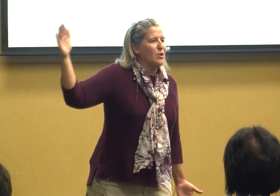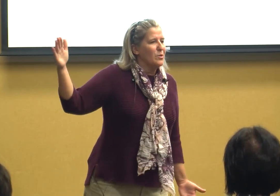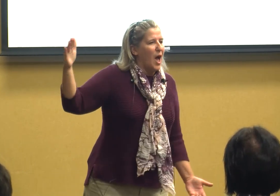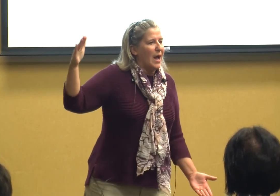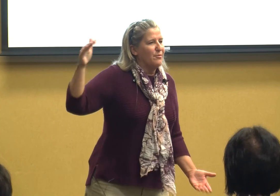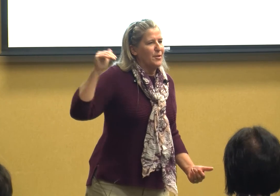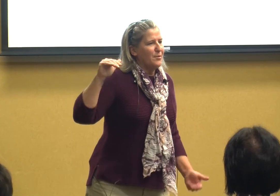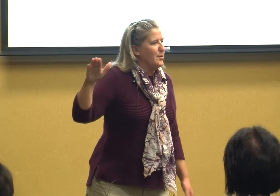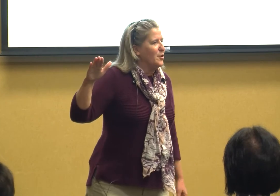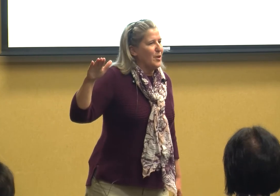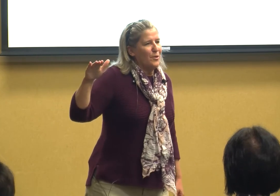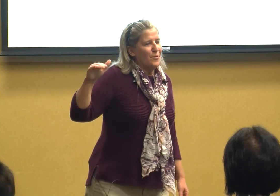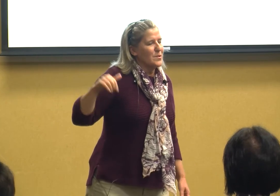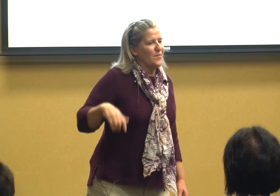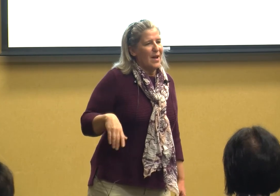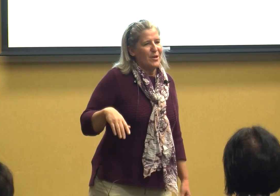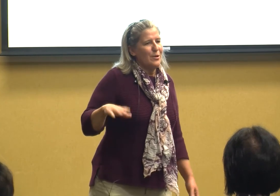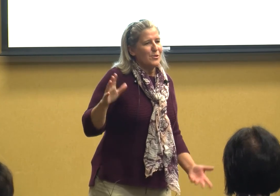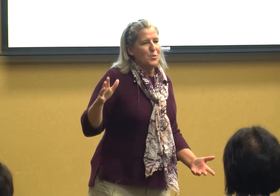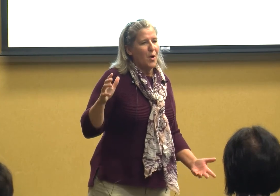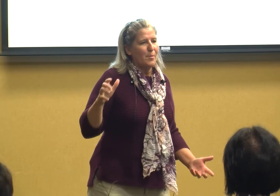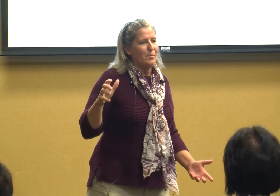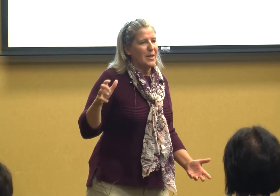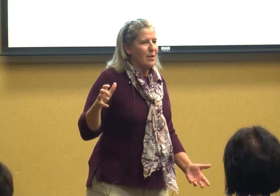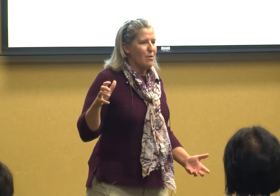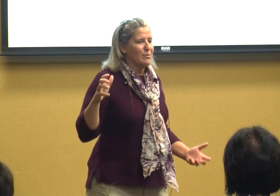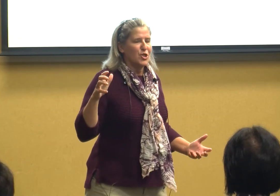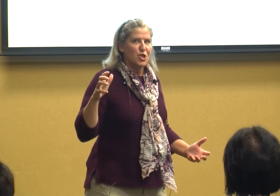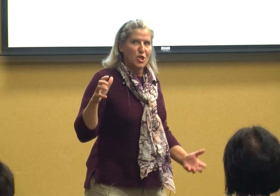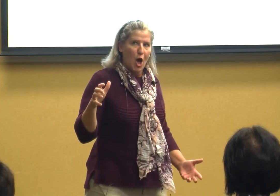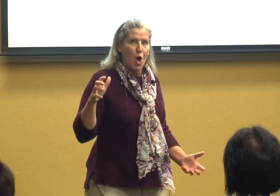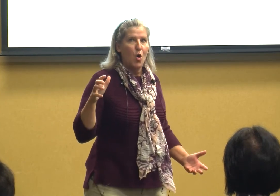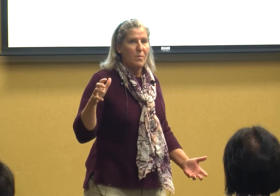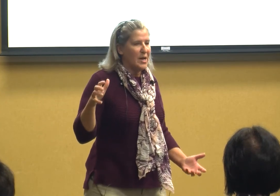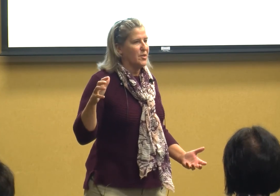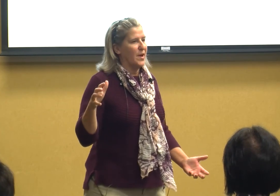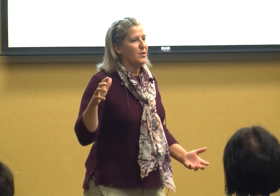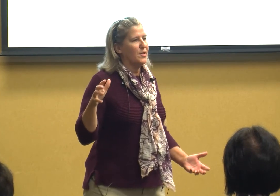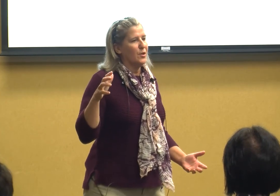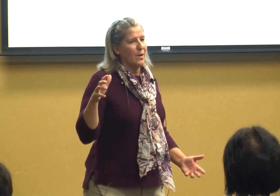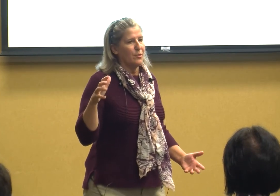your life the you know your first five years you probably learned so much of everything you're ever